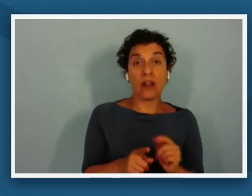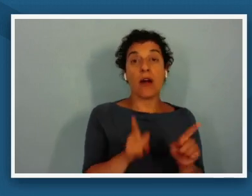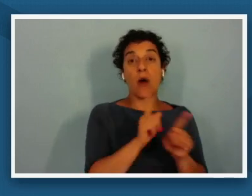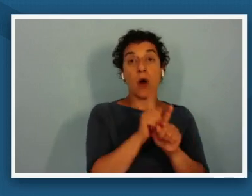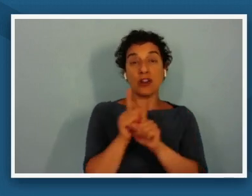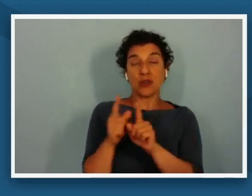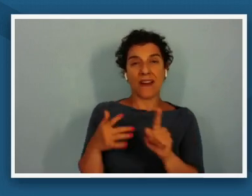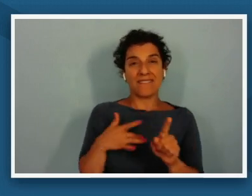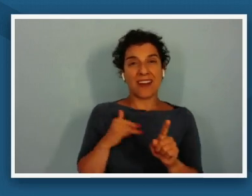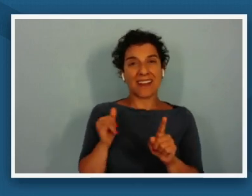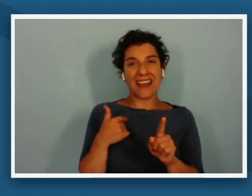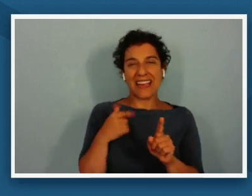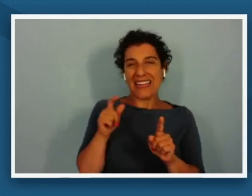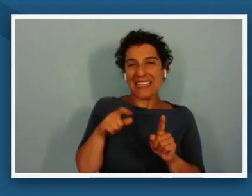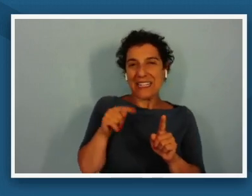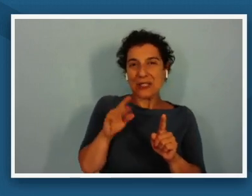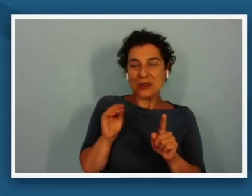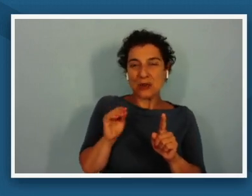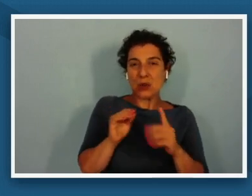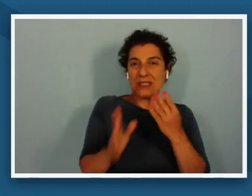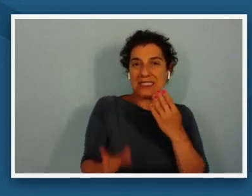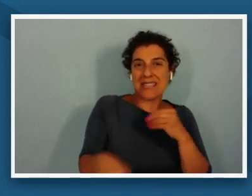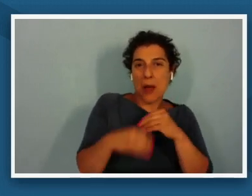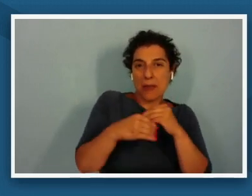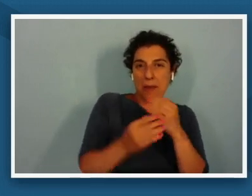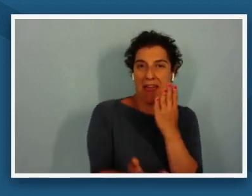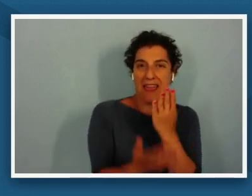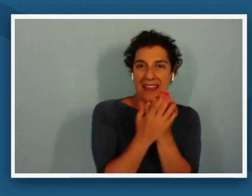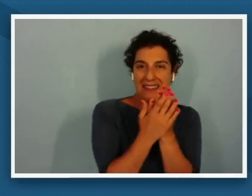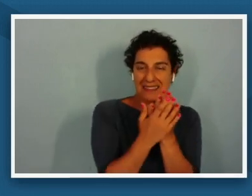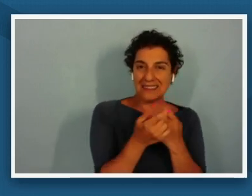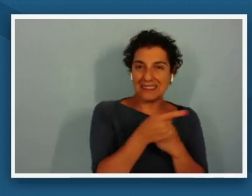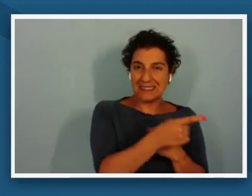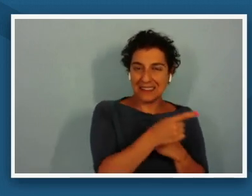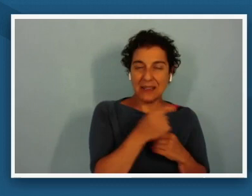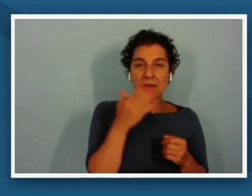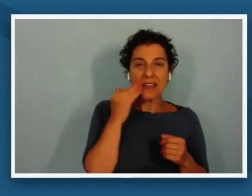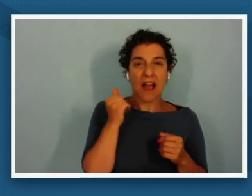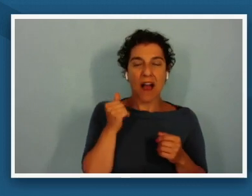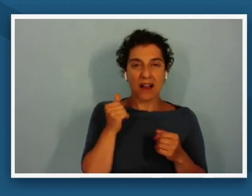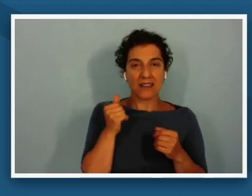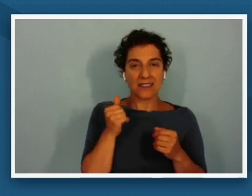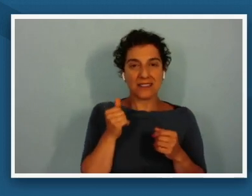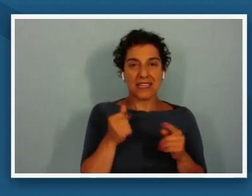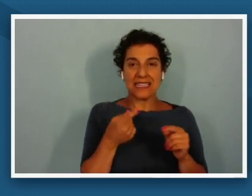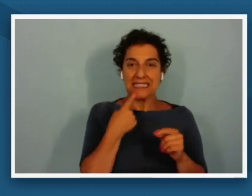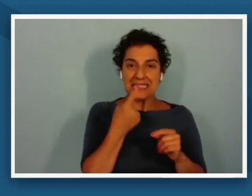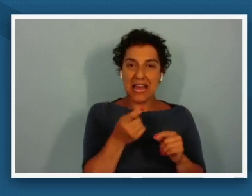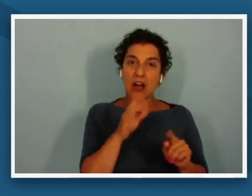needed to supplement it because um it it